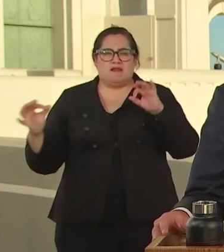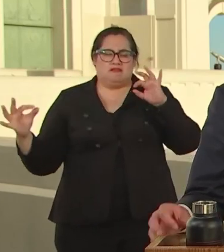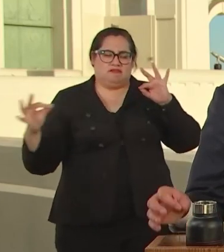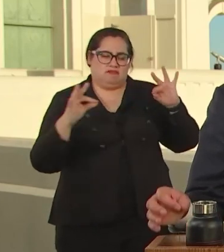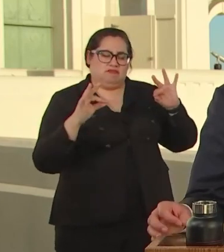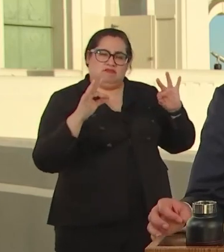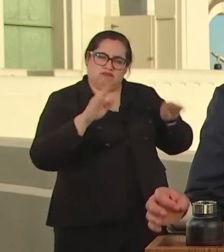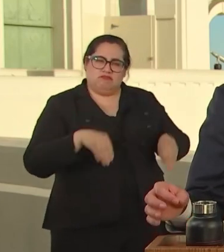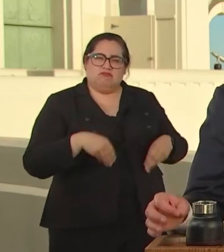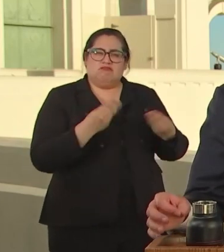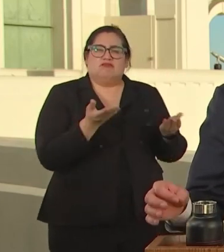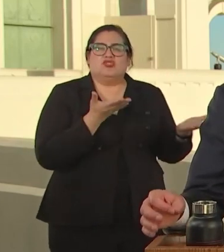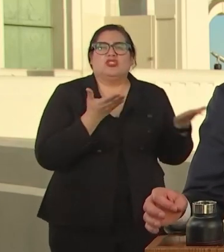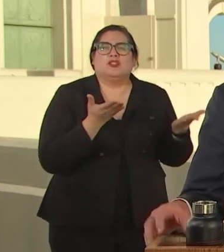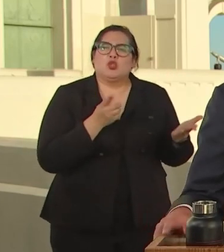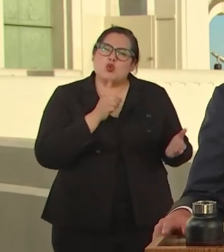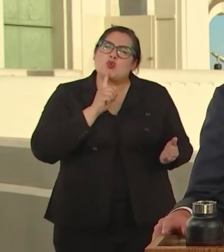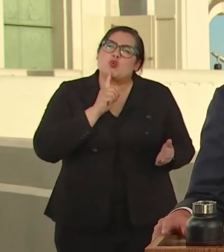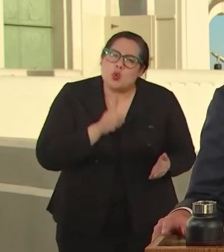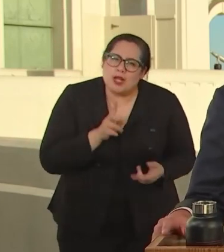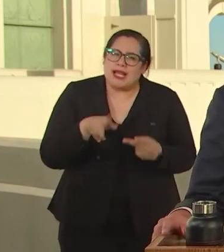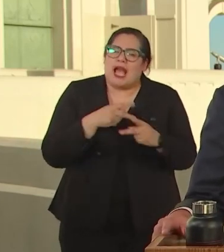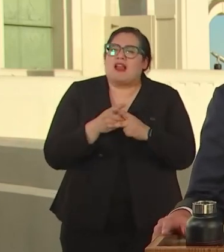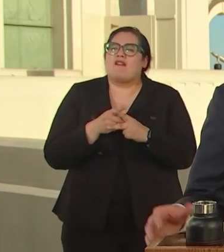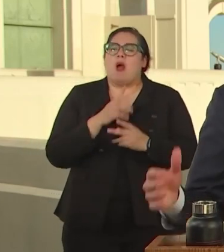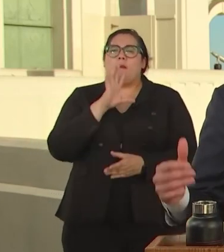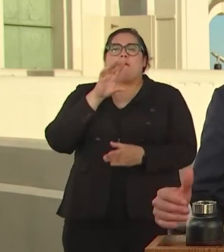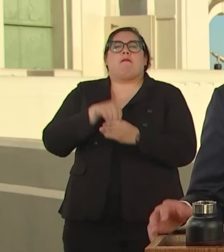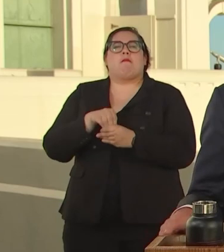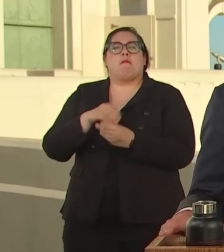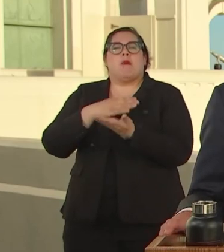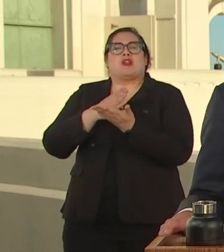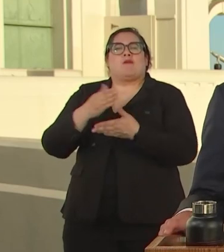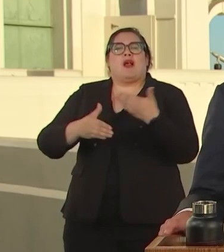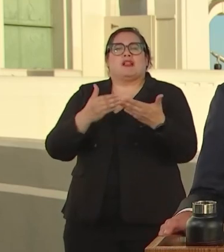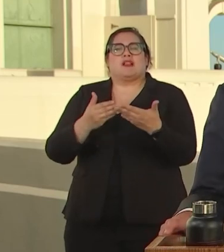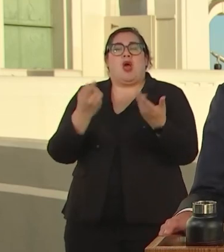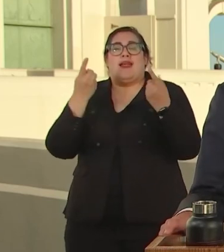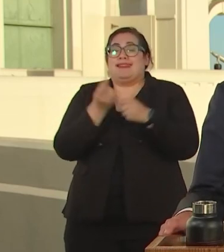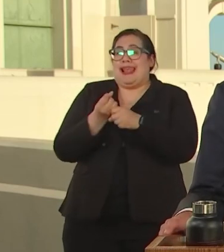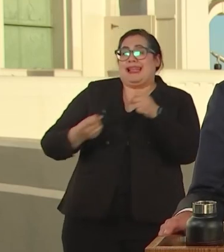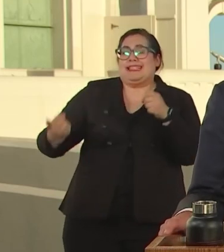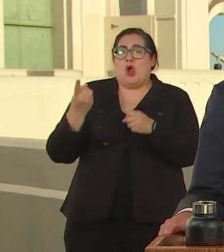A PARTICIPATORY PROCESS, SO WHEN WE STAND TOGETHER NEXT YEAR, WE'LL PRESENT A BUDGET